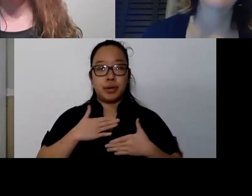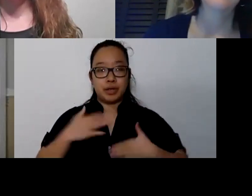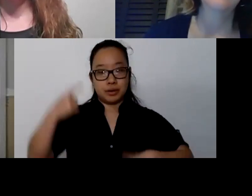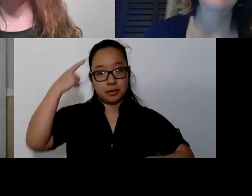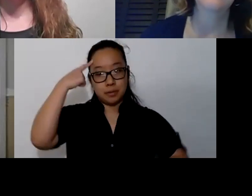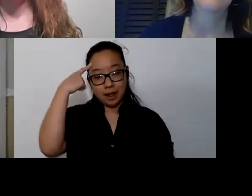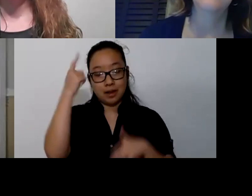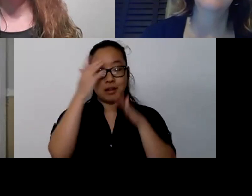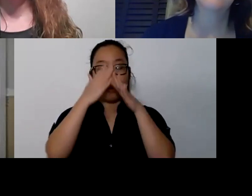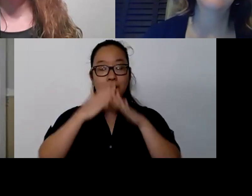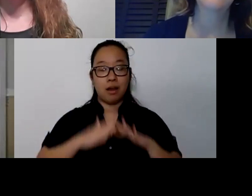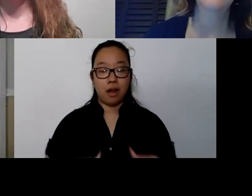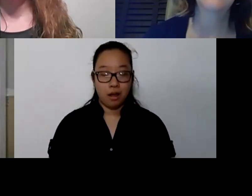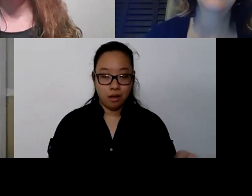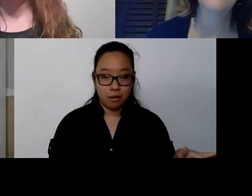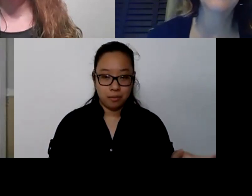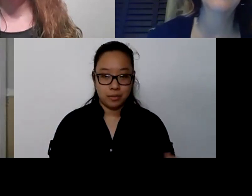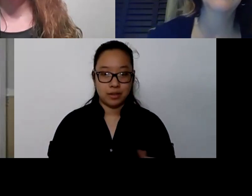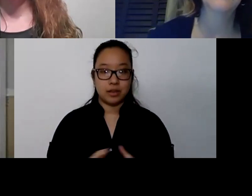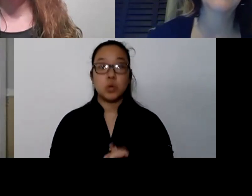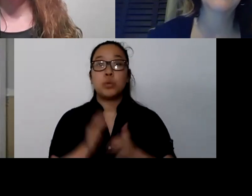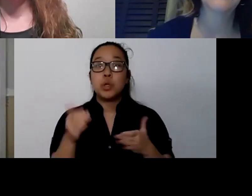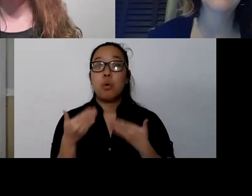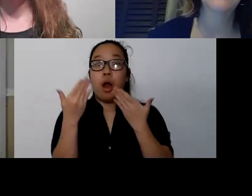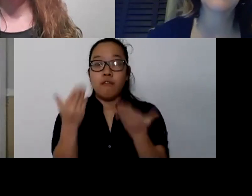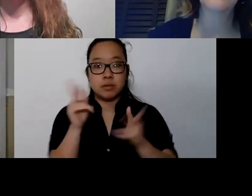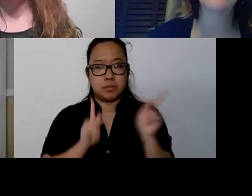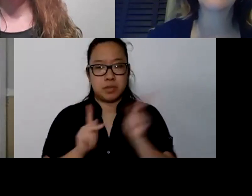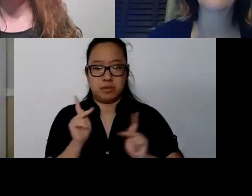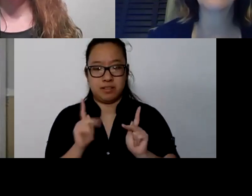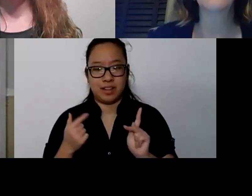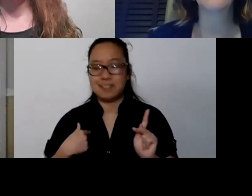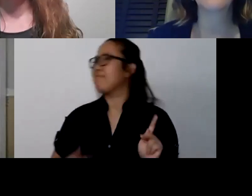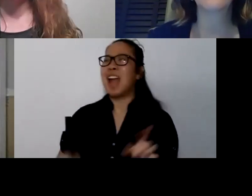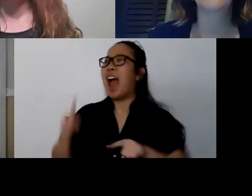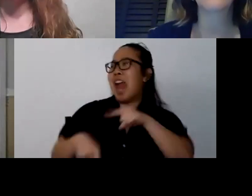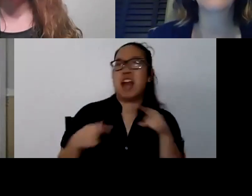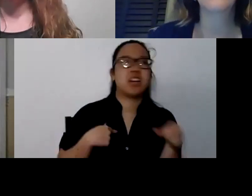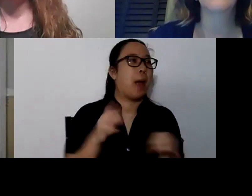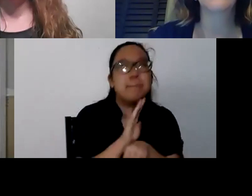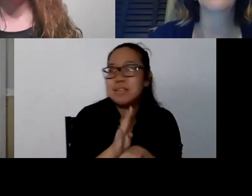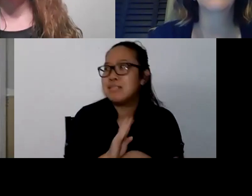And when we offer that to people, it can feel overwhelming like I can't... Like, how would I even start?